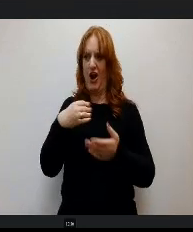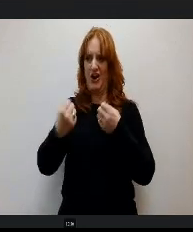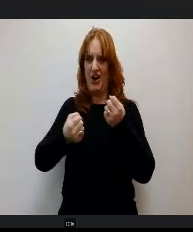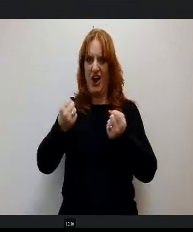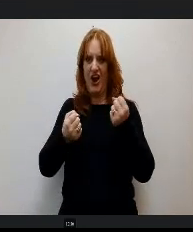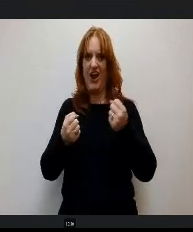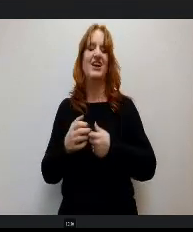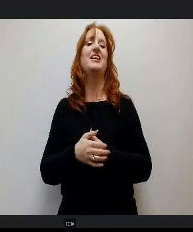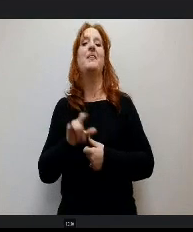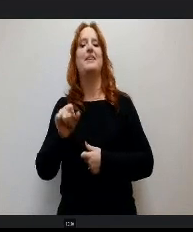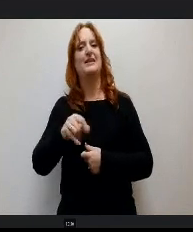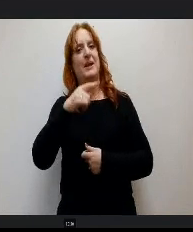s a kid that learning is hard.